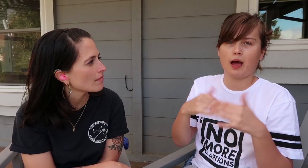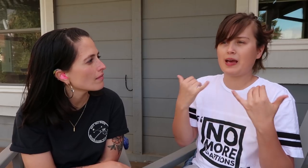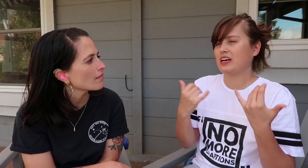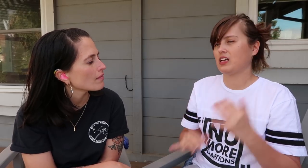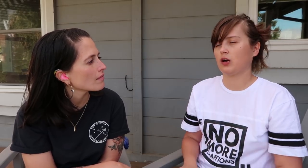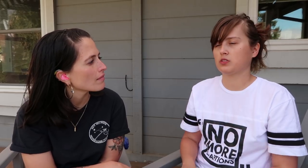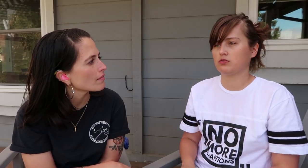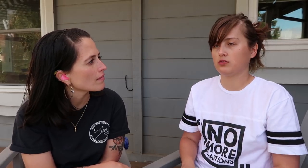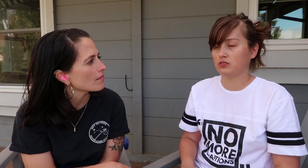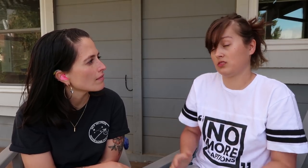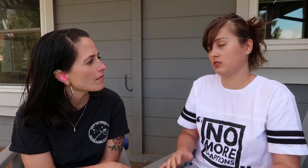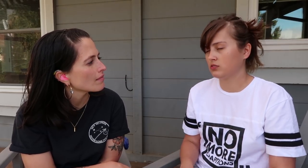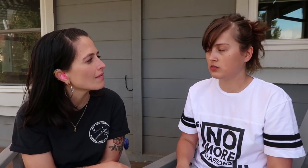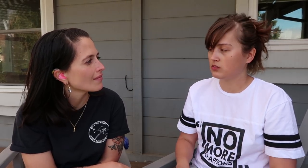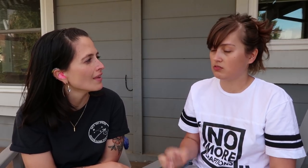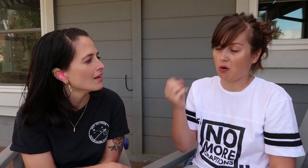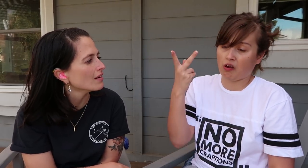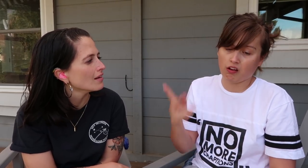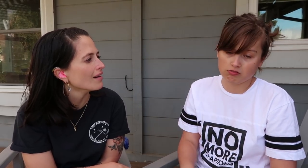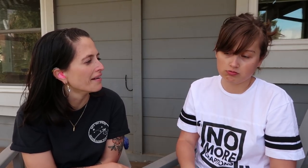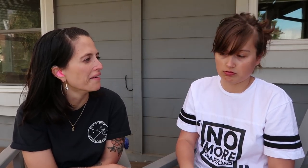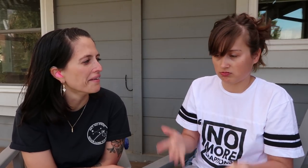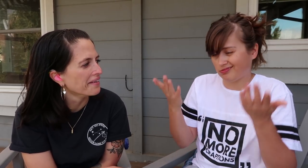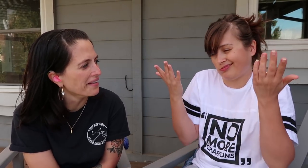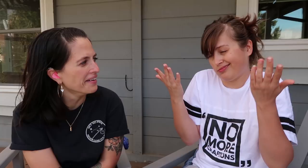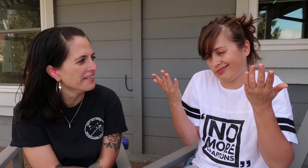But now, I’m just like, “Eh. Okay.”